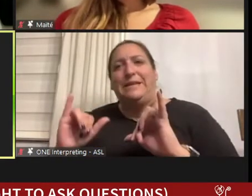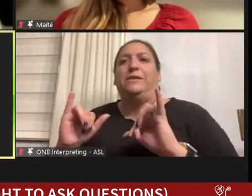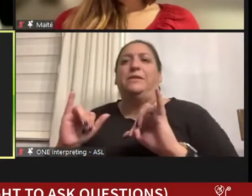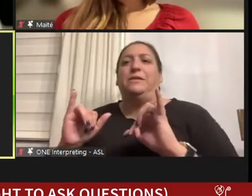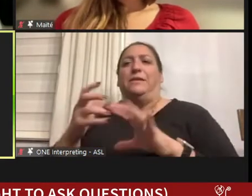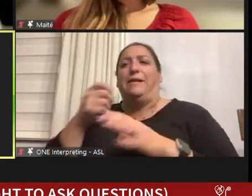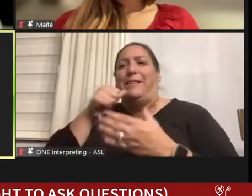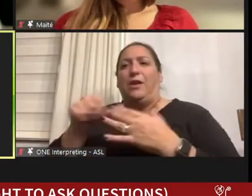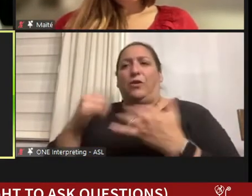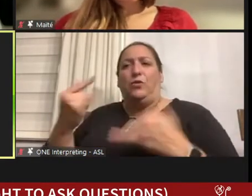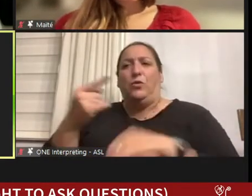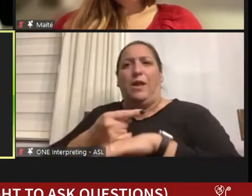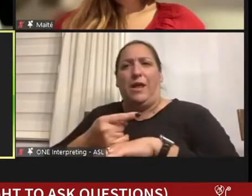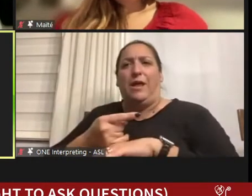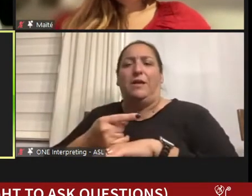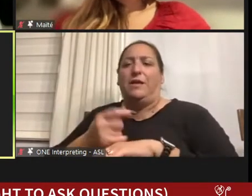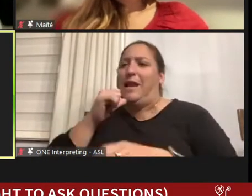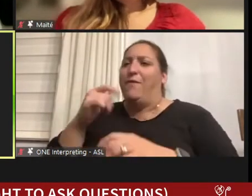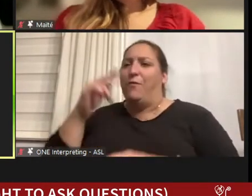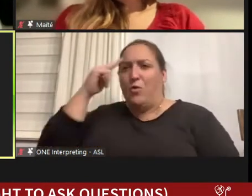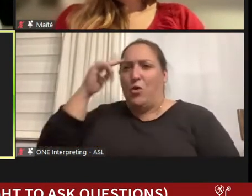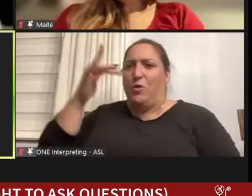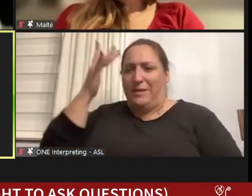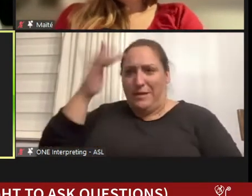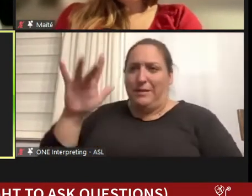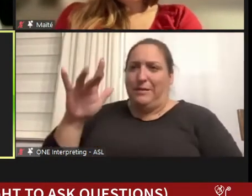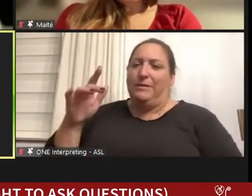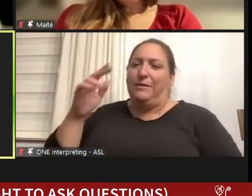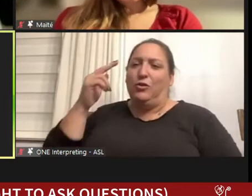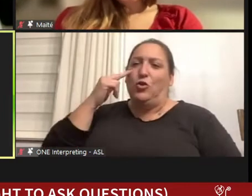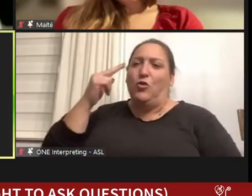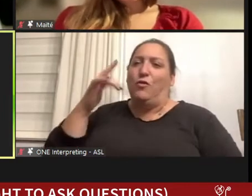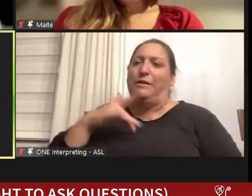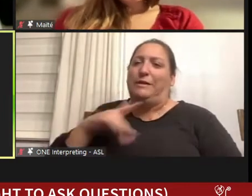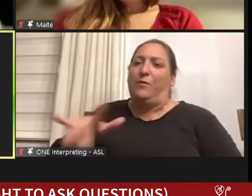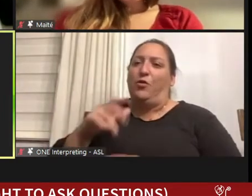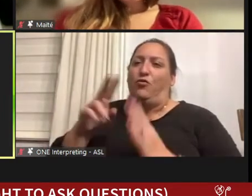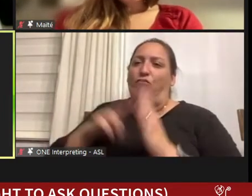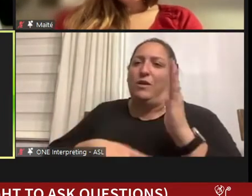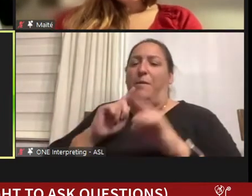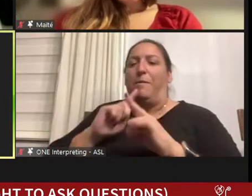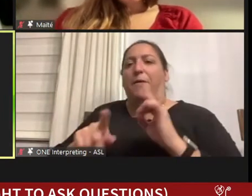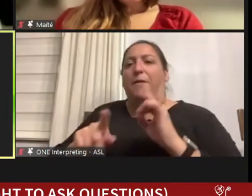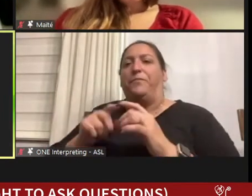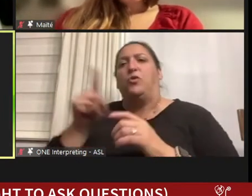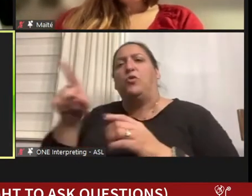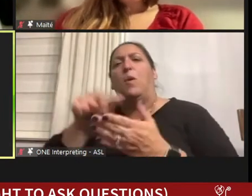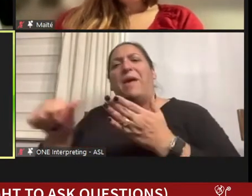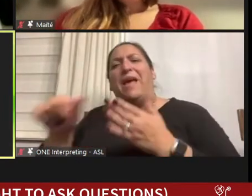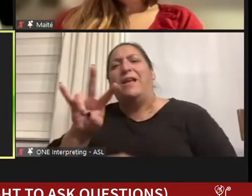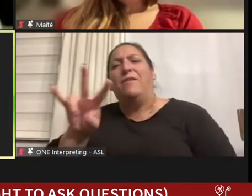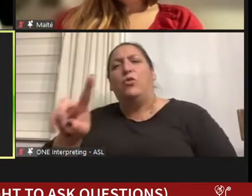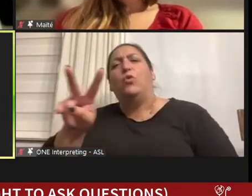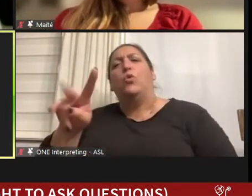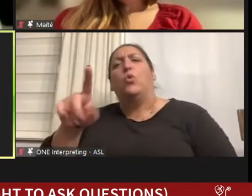neuro- typical readers, Who will say something like hey, on page 372, you meant to write this